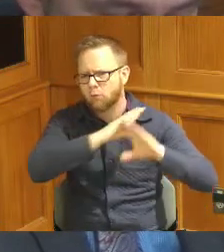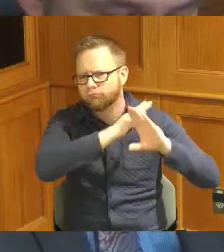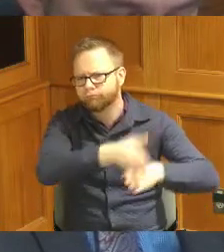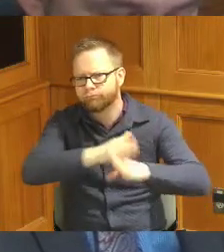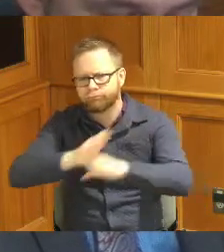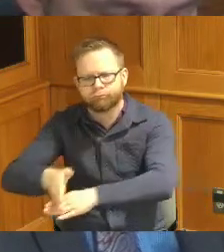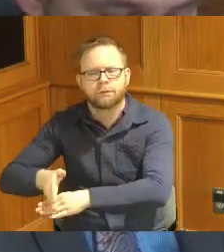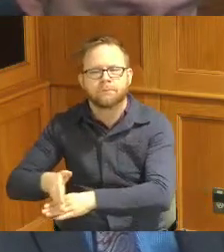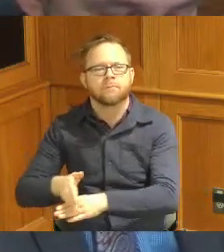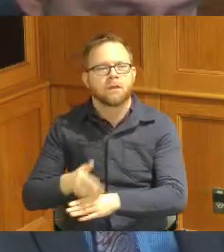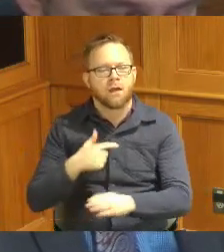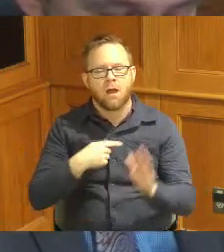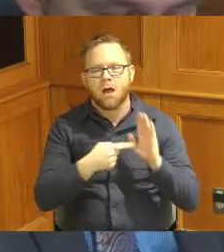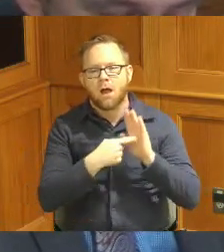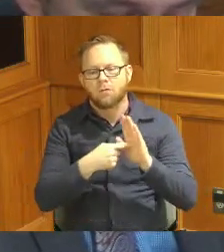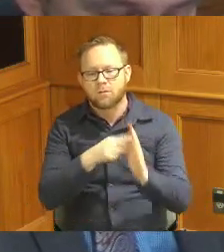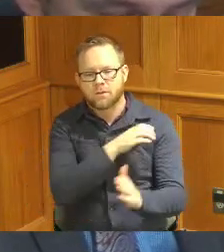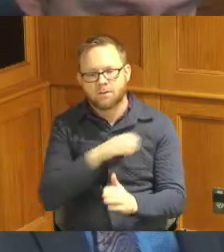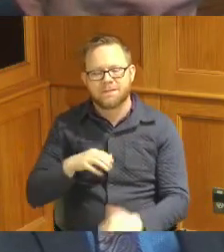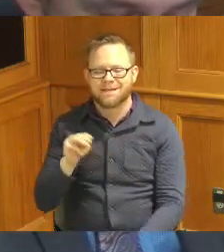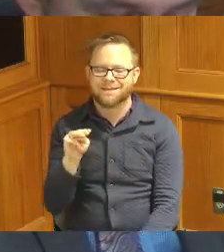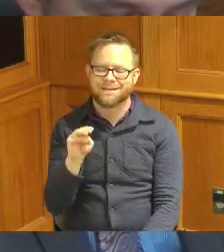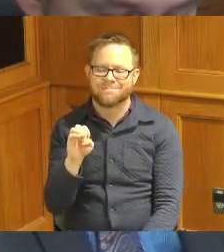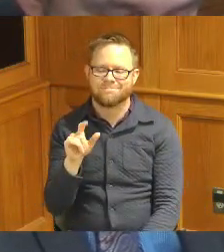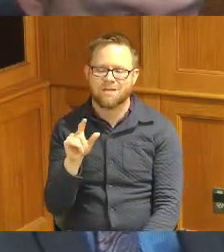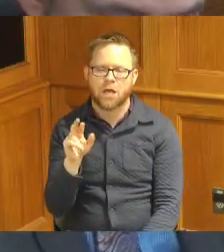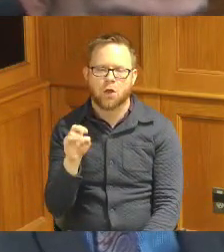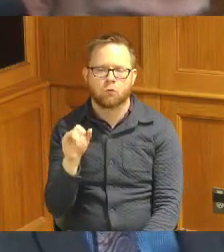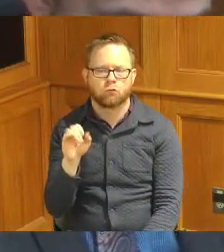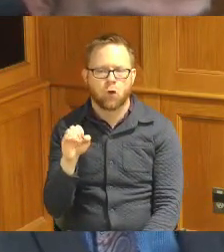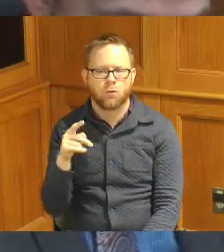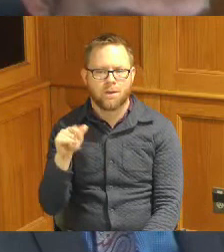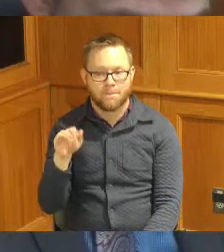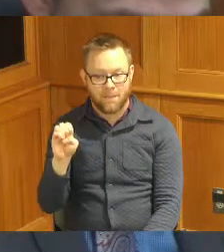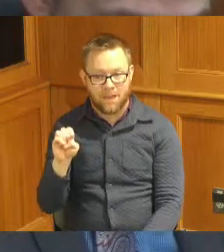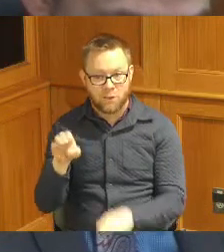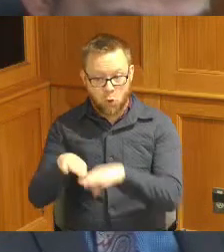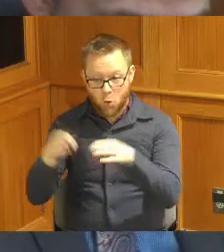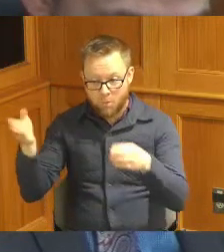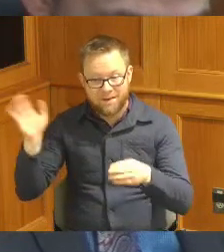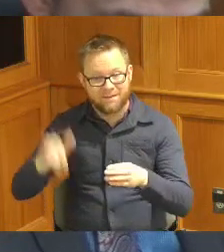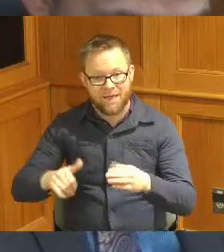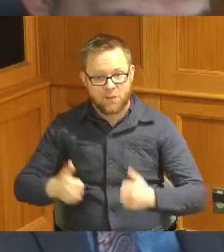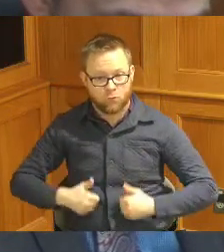Commission at the Melrose Place opening this is a residential facility we were able to participate